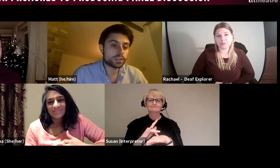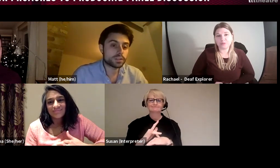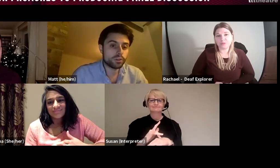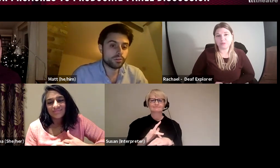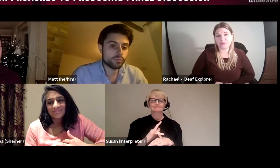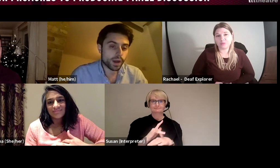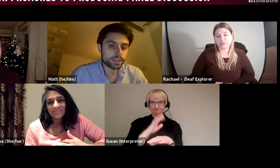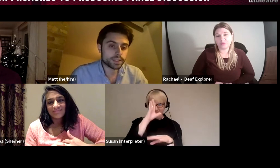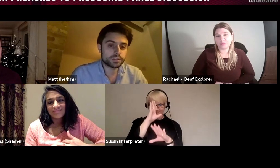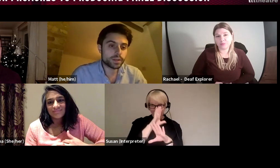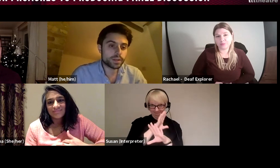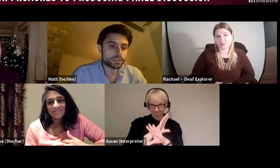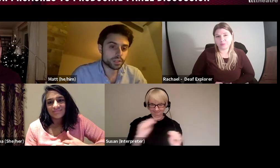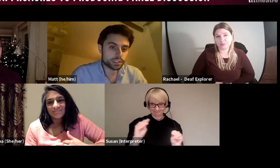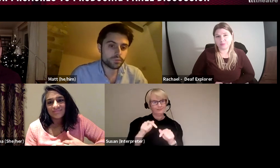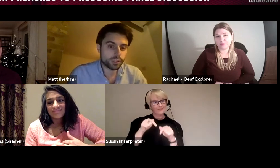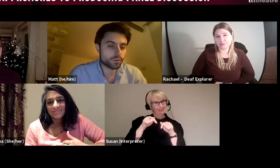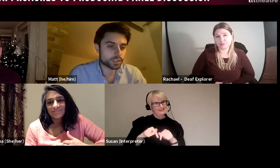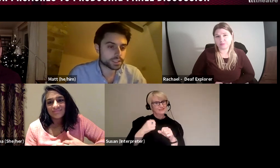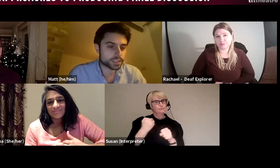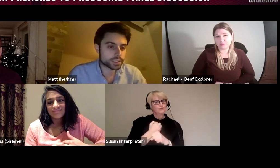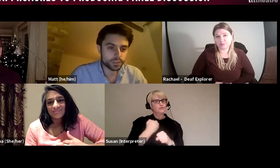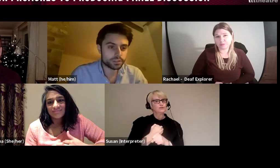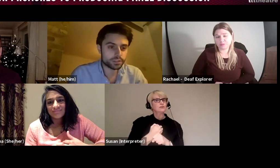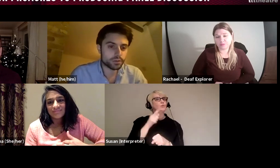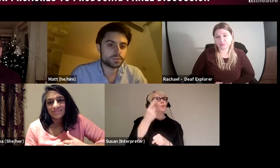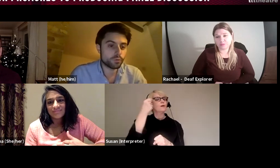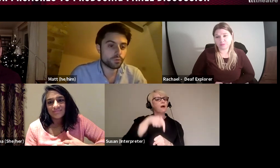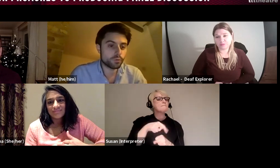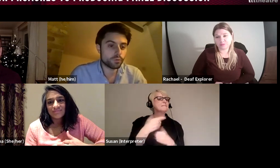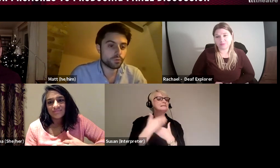show is for you always, this show is not just for you on a Saturday afternoon, it is for you always,